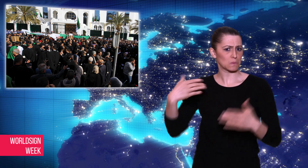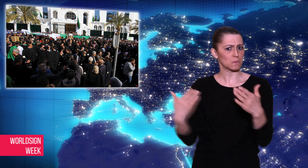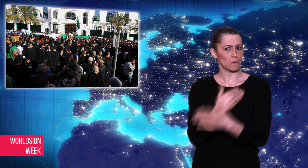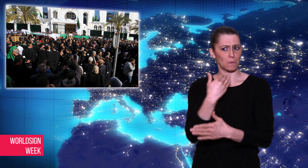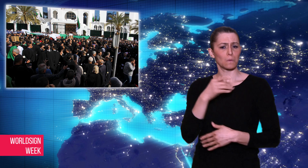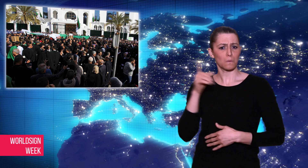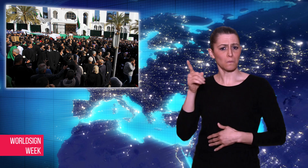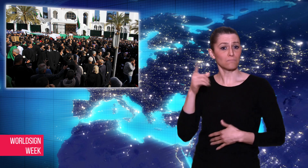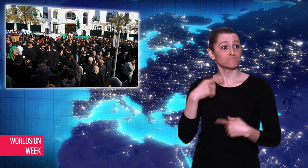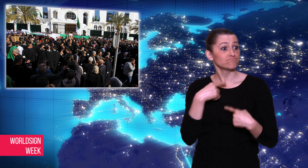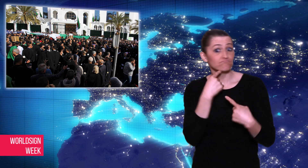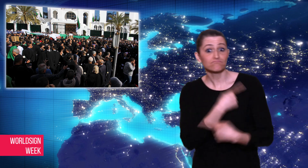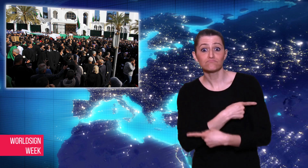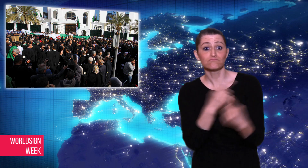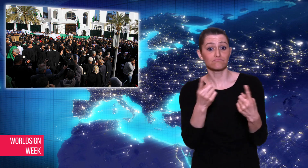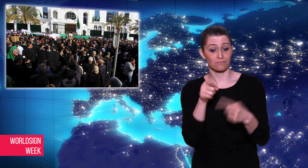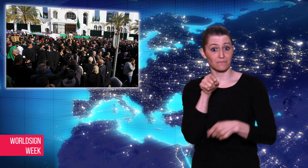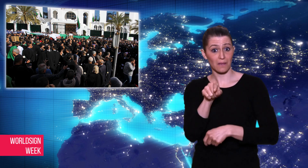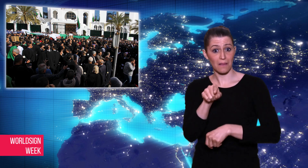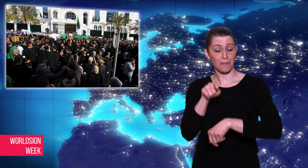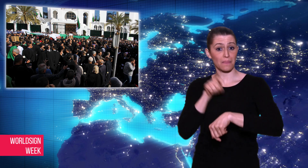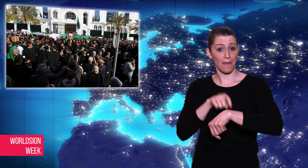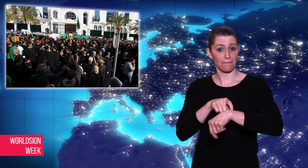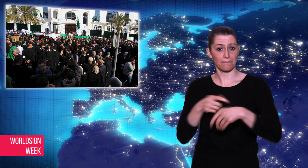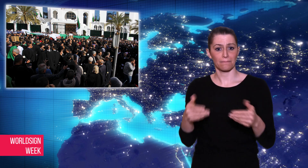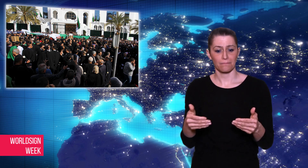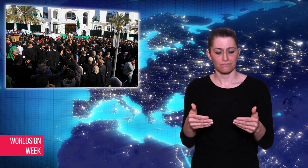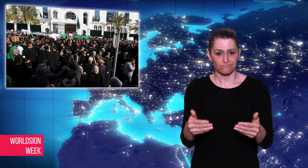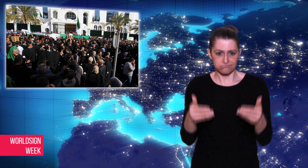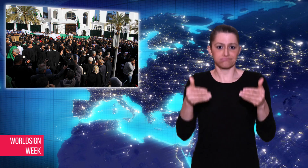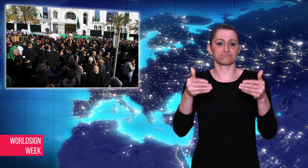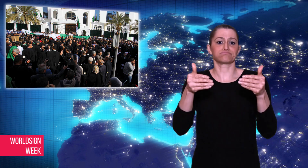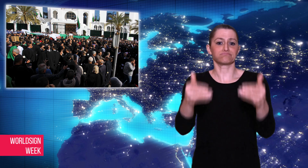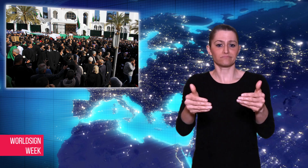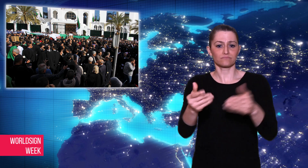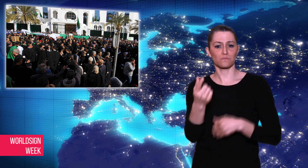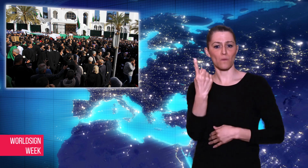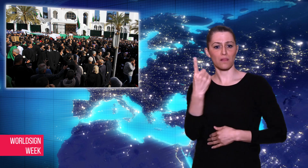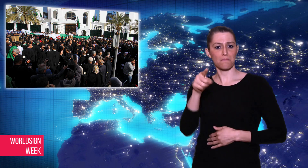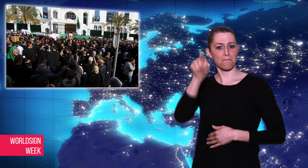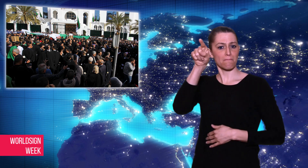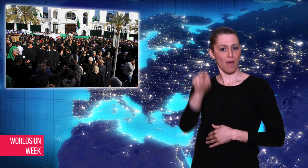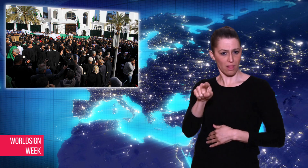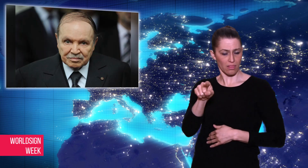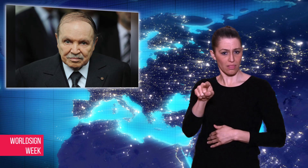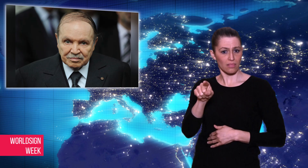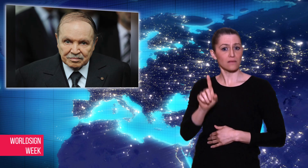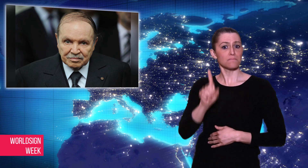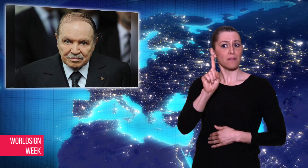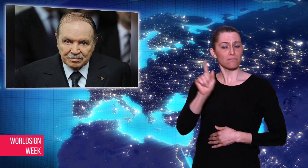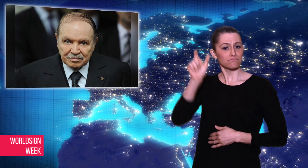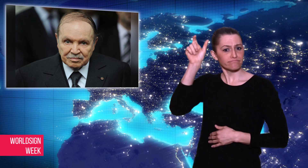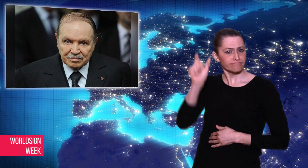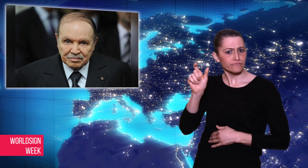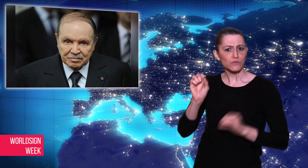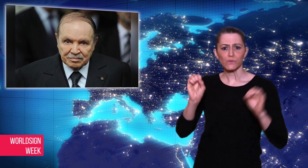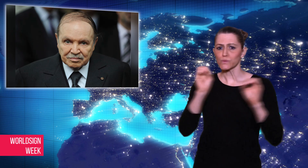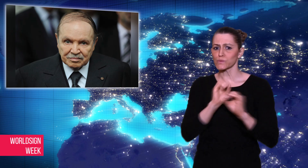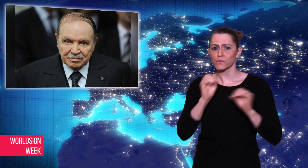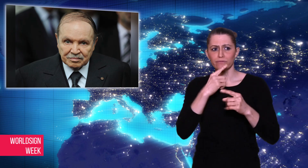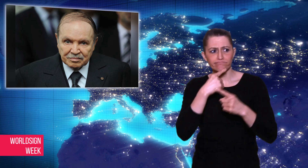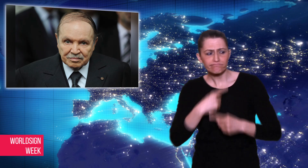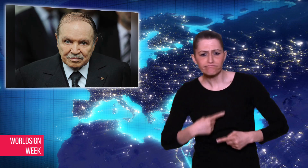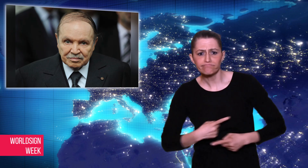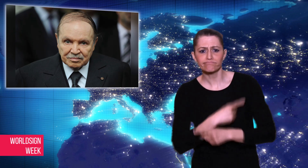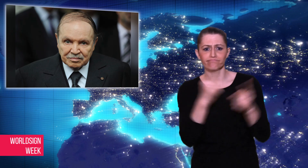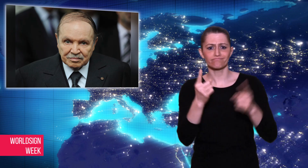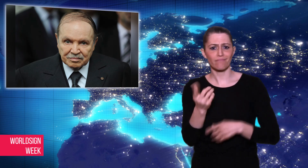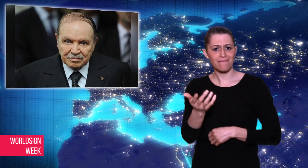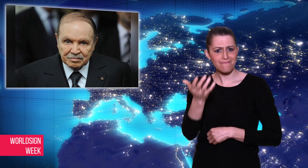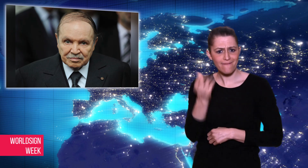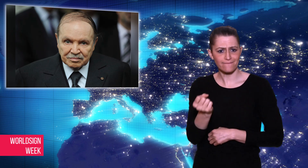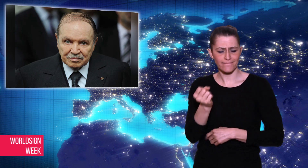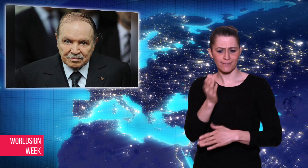He also announced he would postpone the national elections